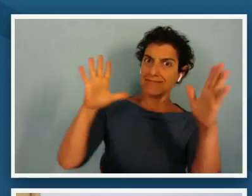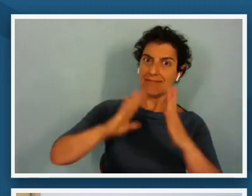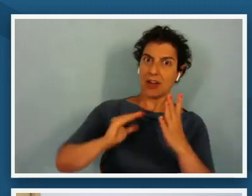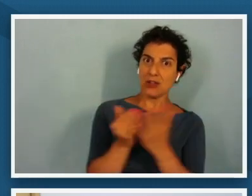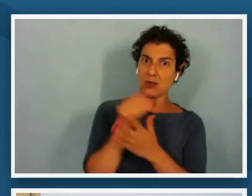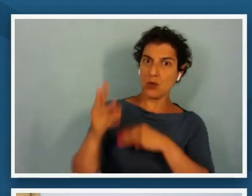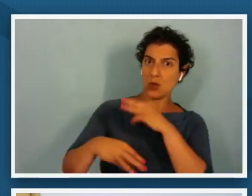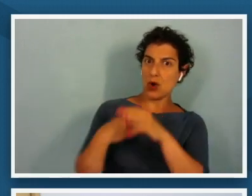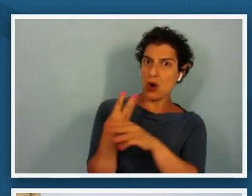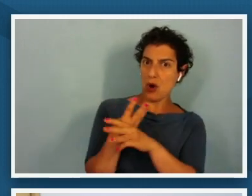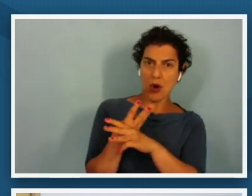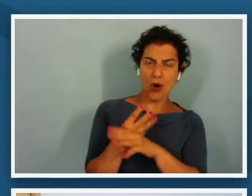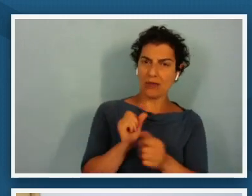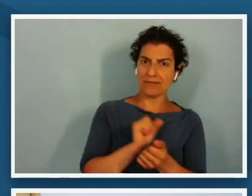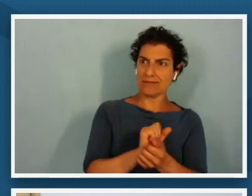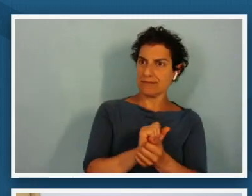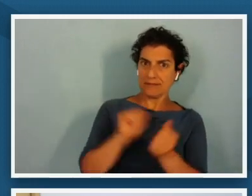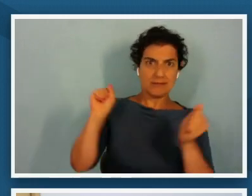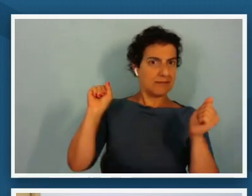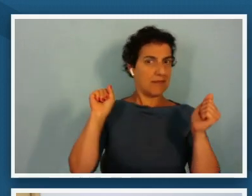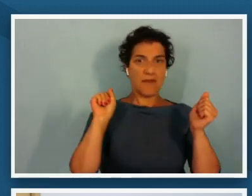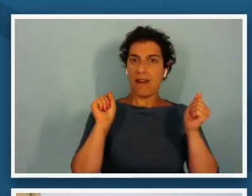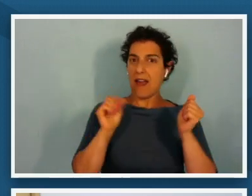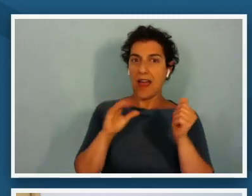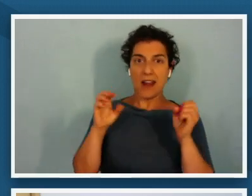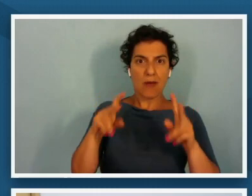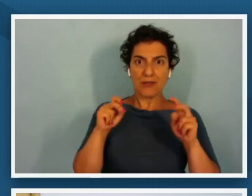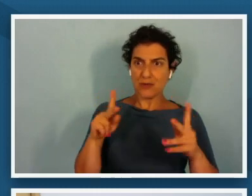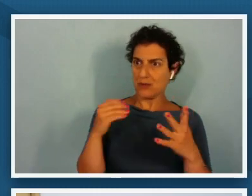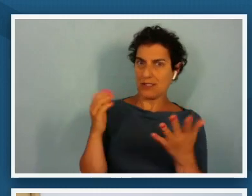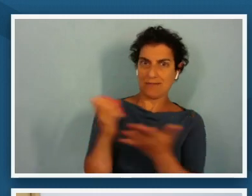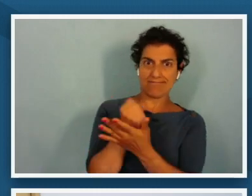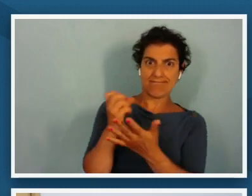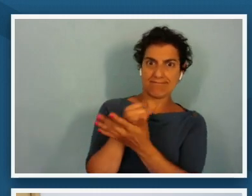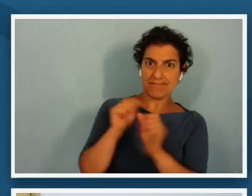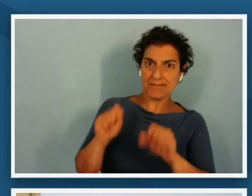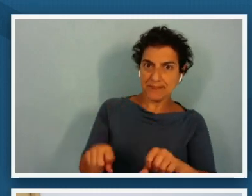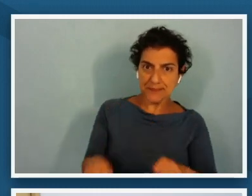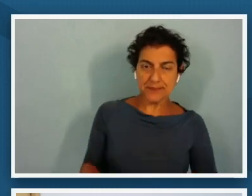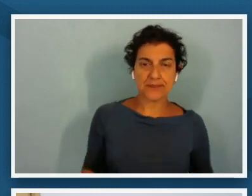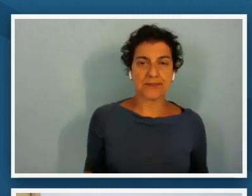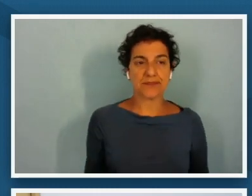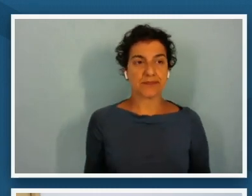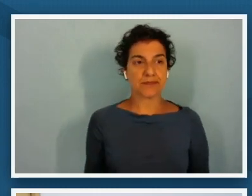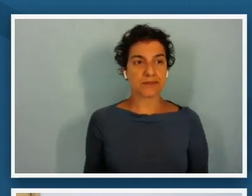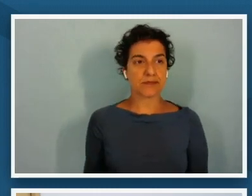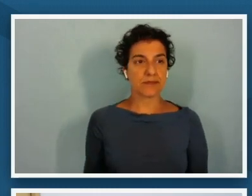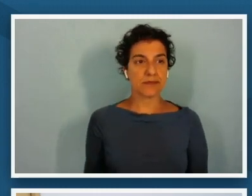enslavement in a world of next slide please